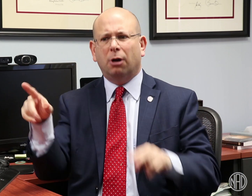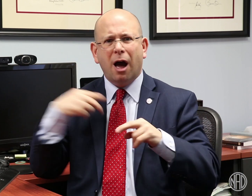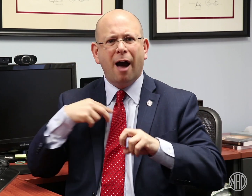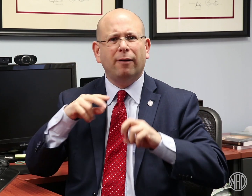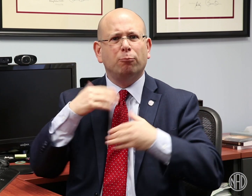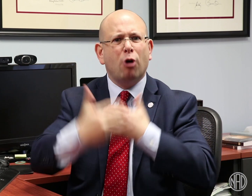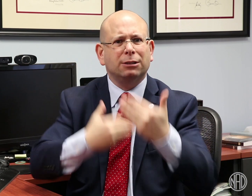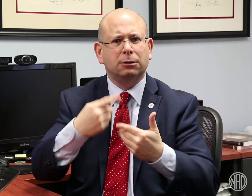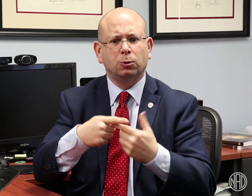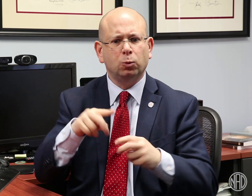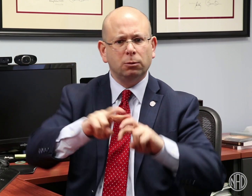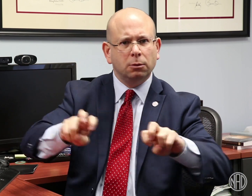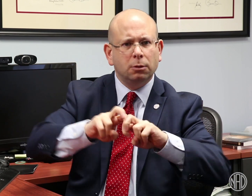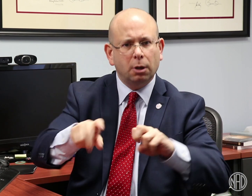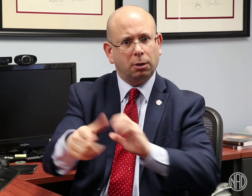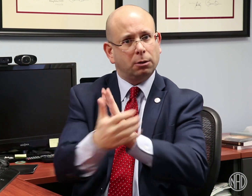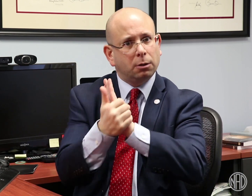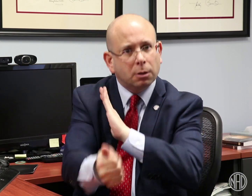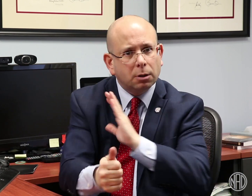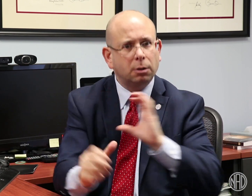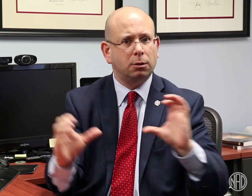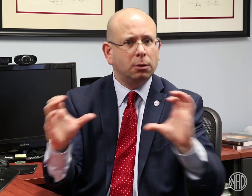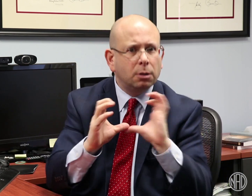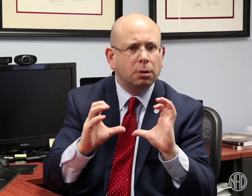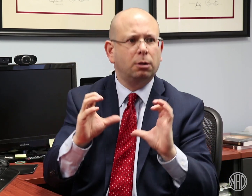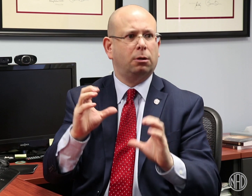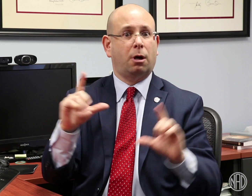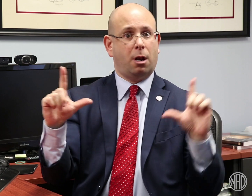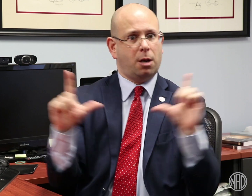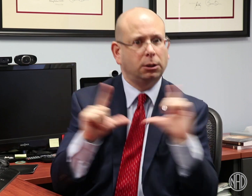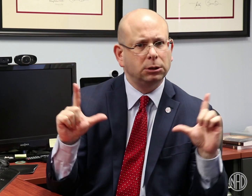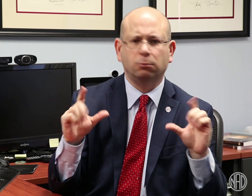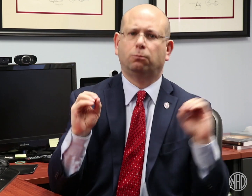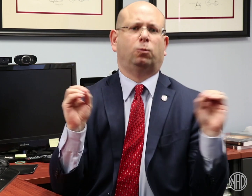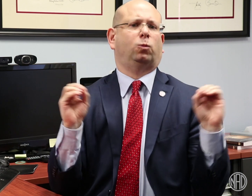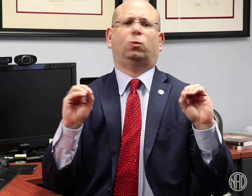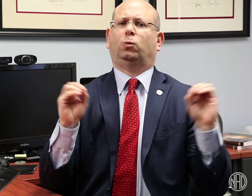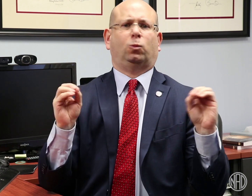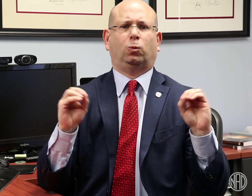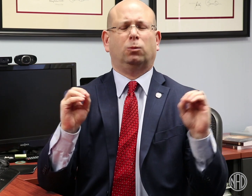There should be a process in determining qualified, certified, and licensed interpreters for the job.